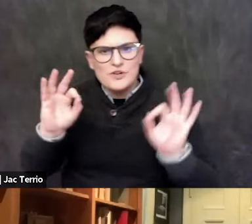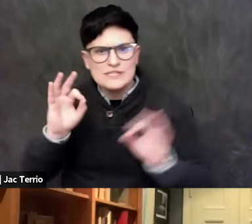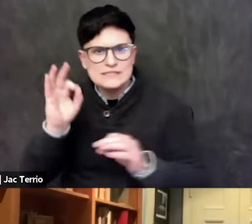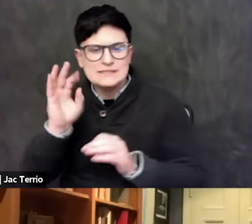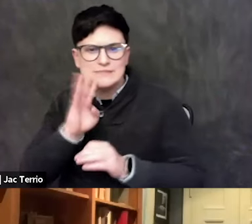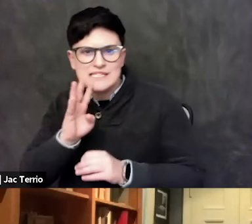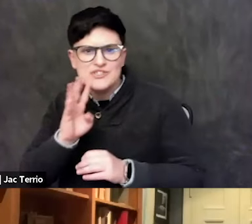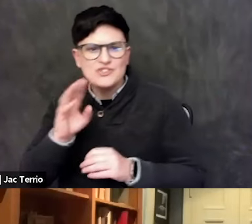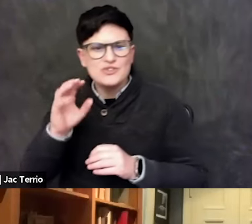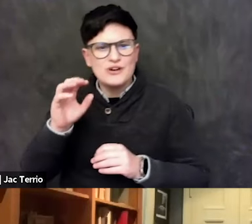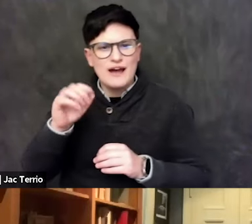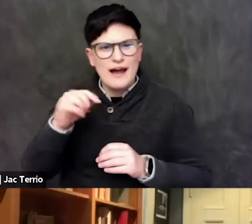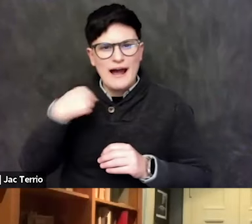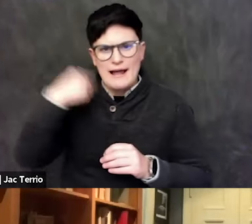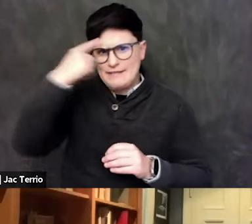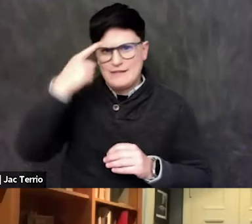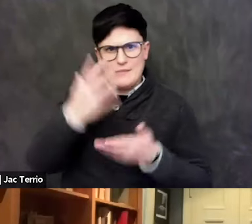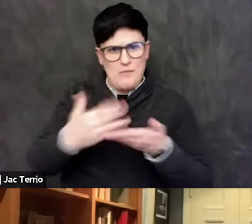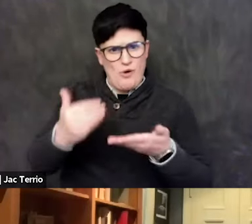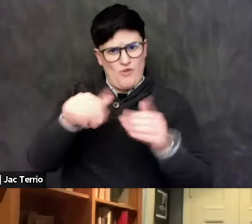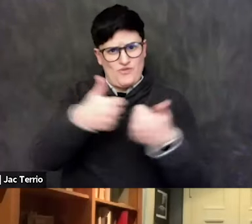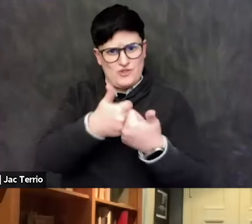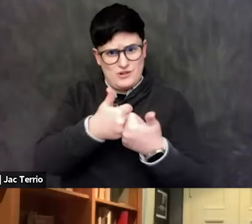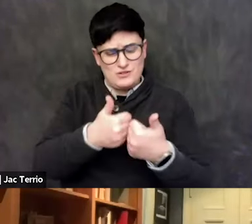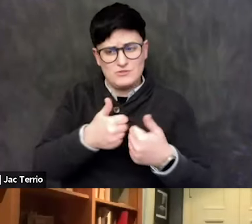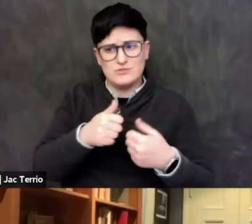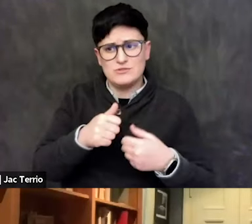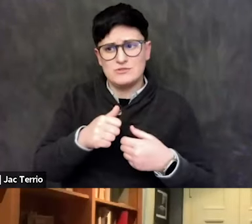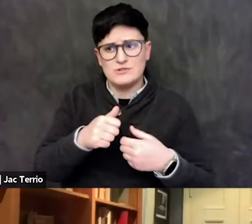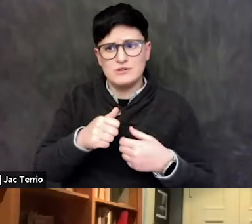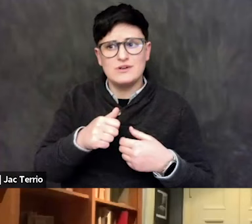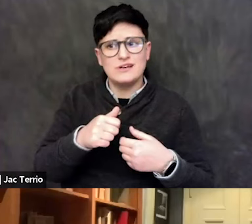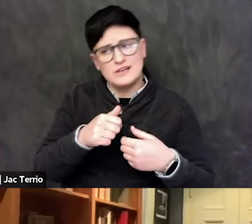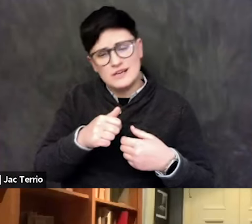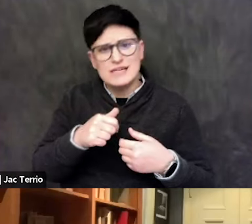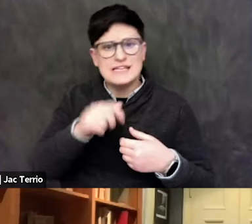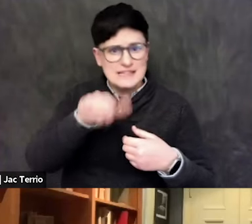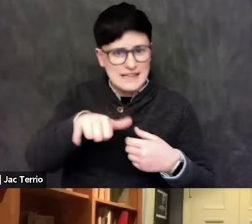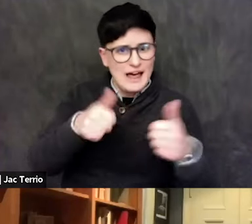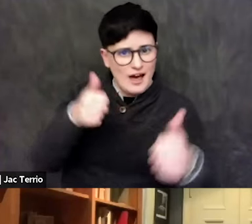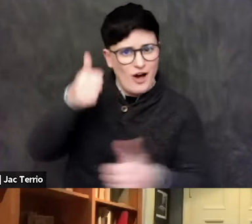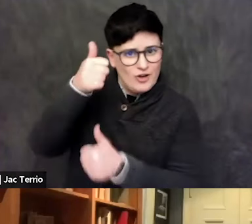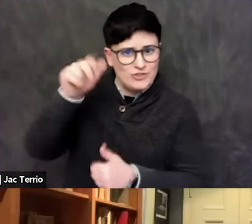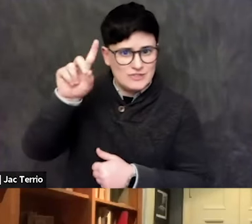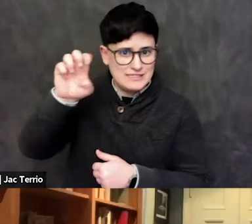and I think this is partly some what goes under DEI. And I'm, again, supportive of a lot of it.